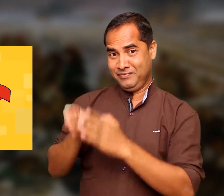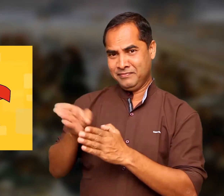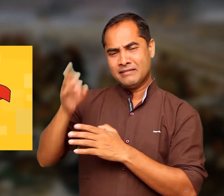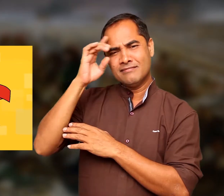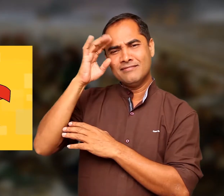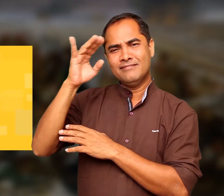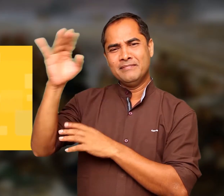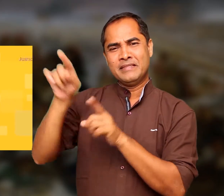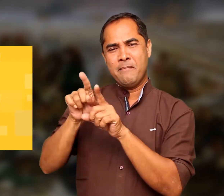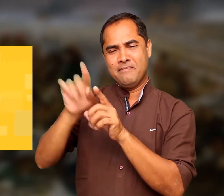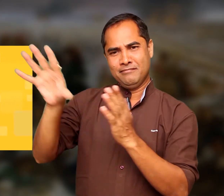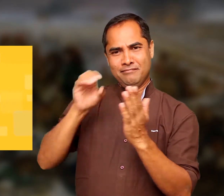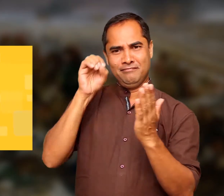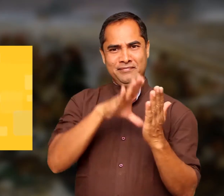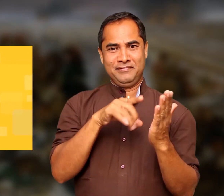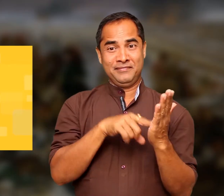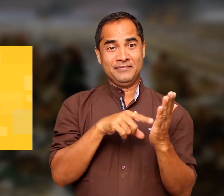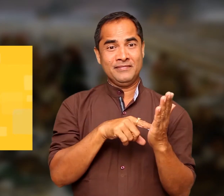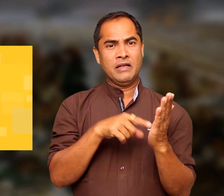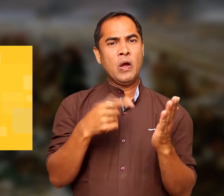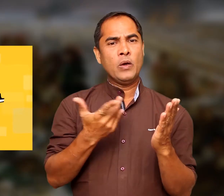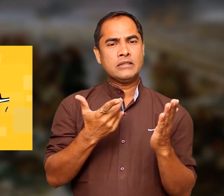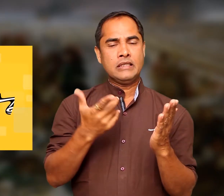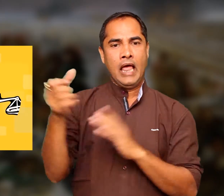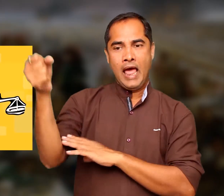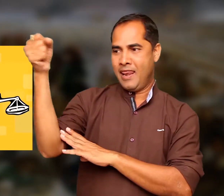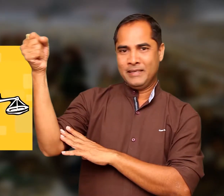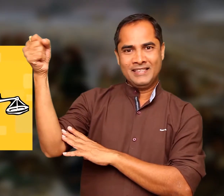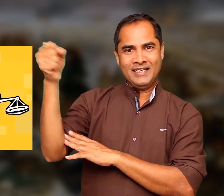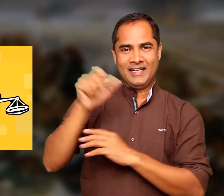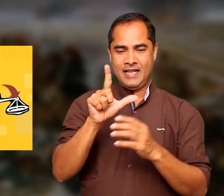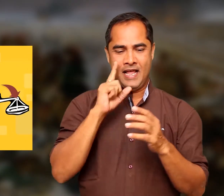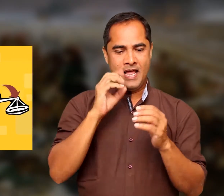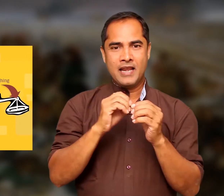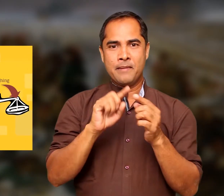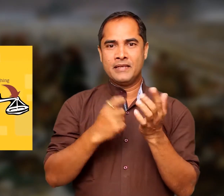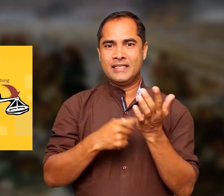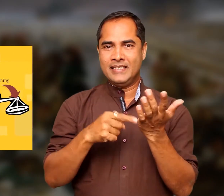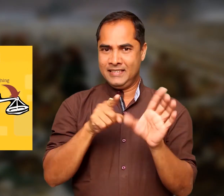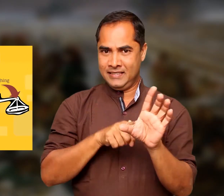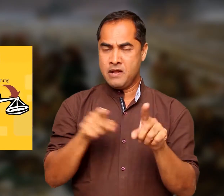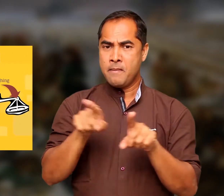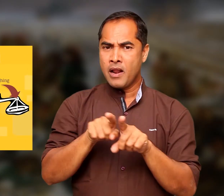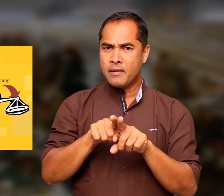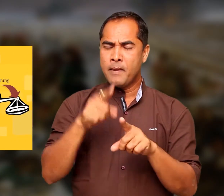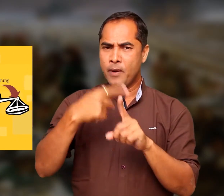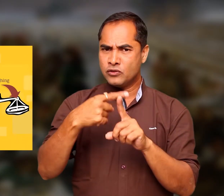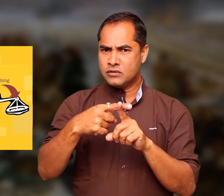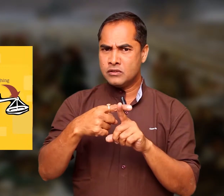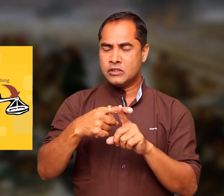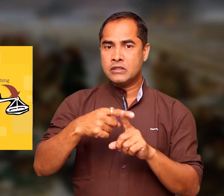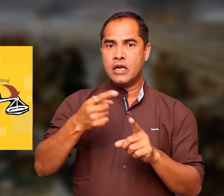figure to portray the ideas of liberty,